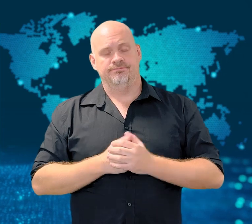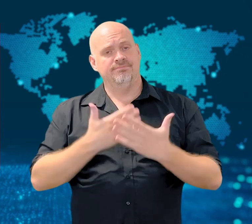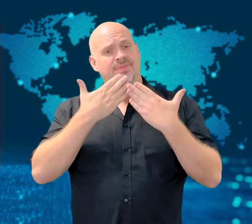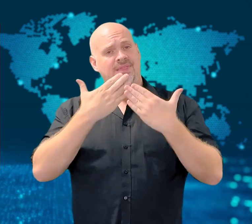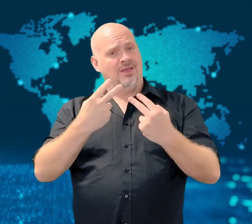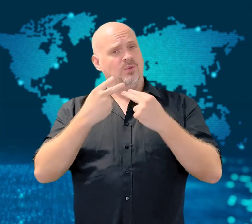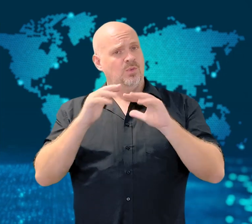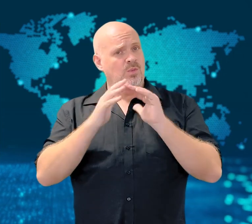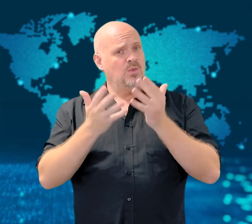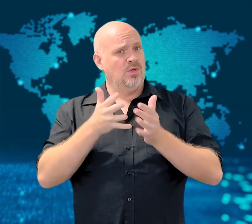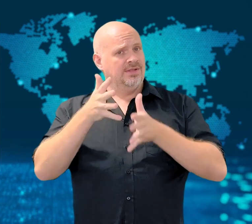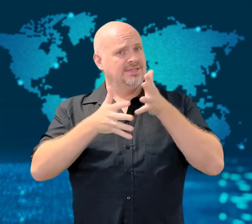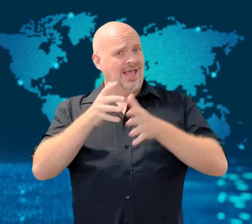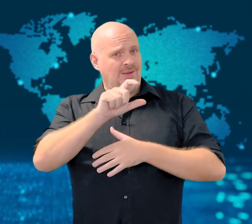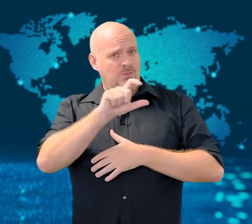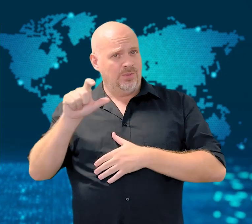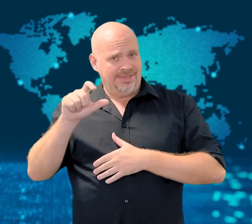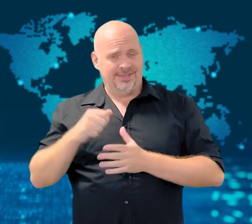Thank you for watching WorldSign Week.